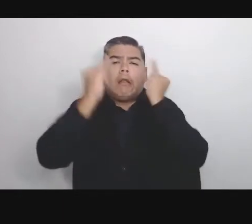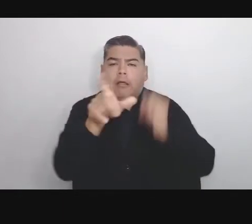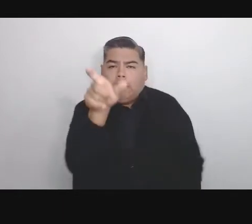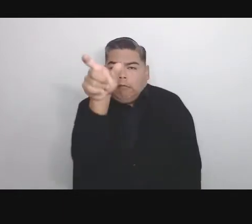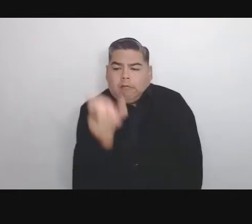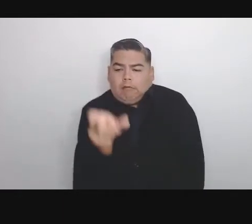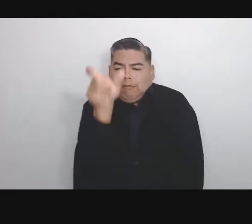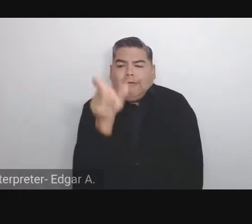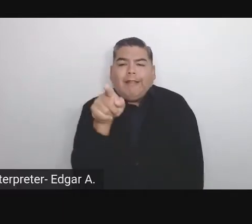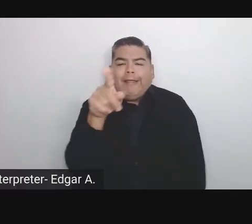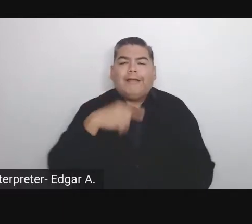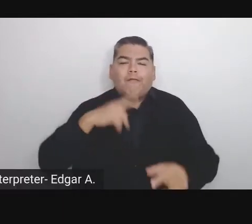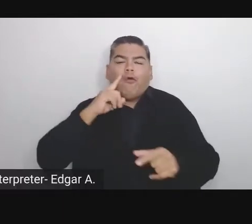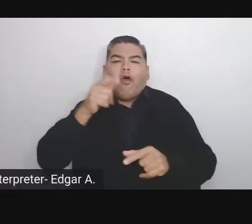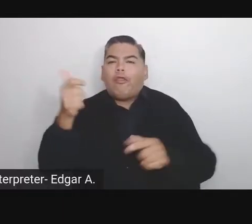That's it for me. We welcome Maciek to the stream.